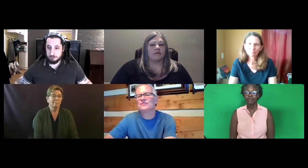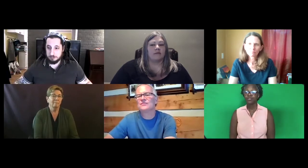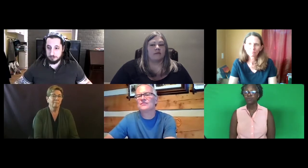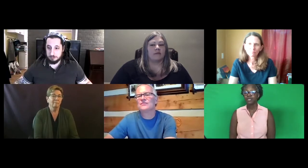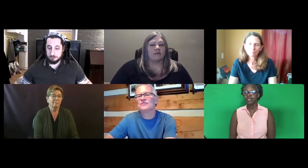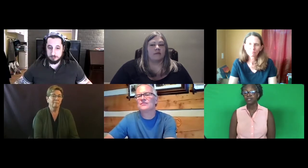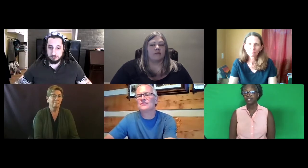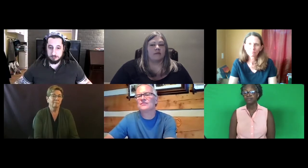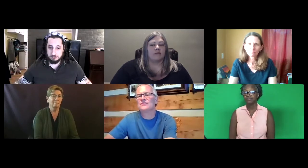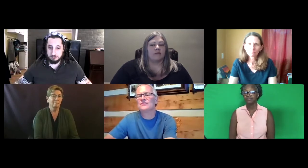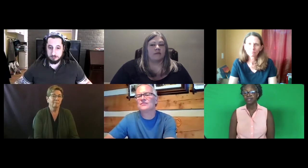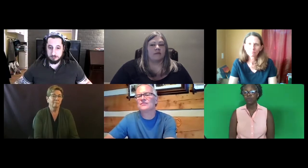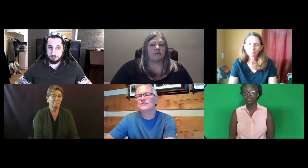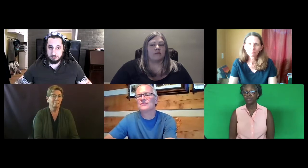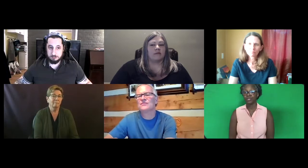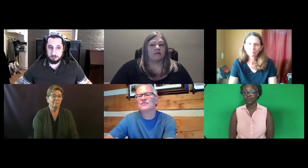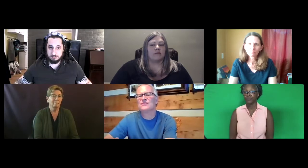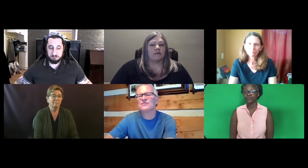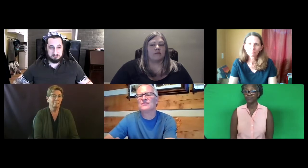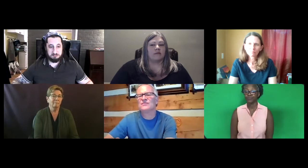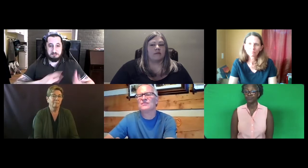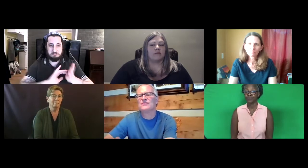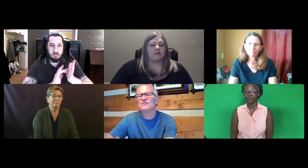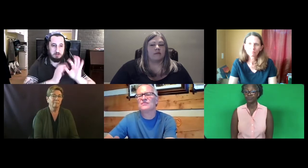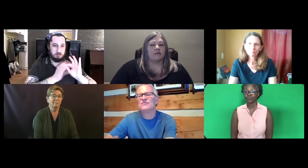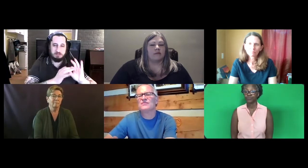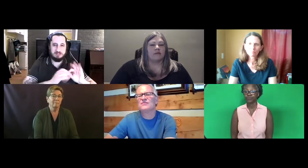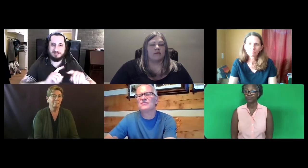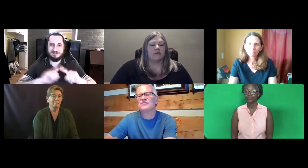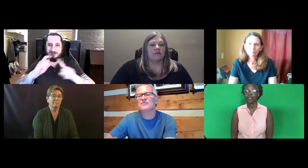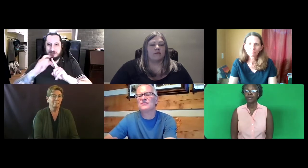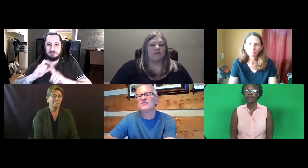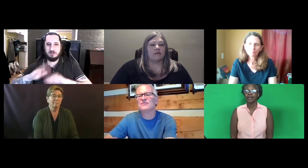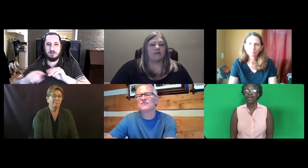Various terminology that one should know.